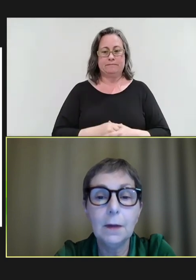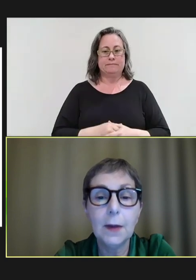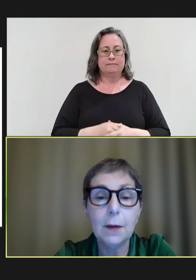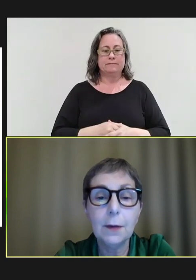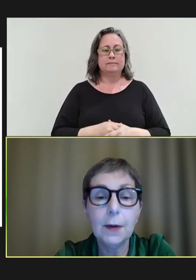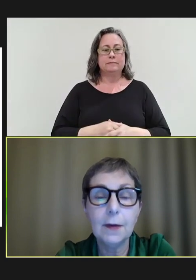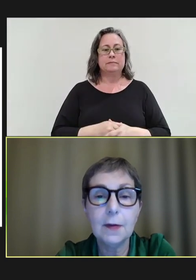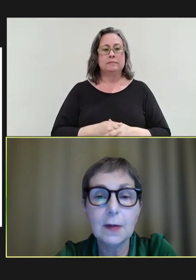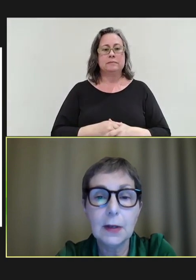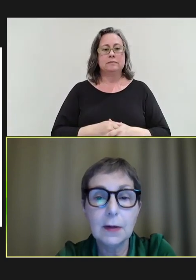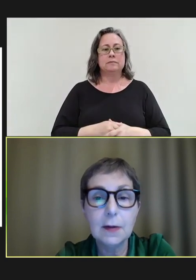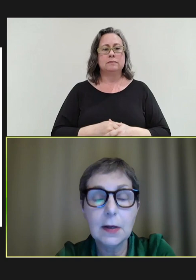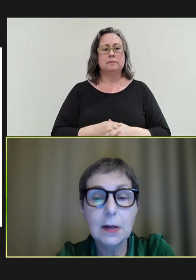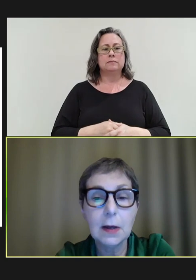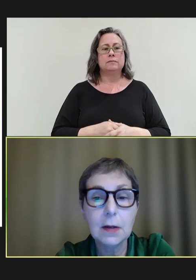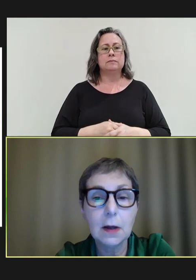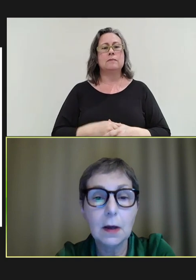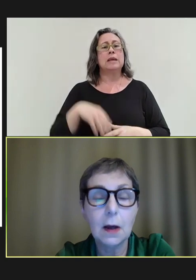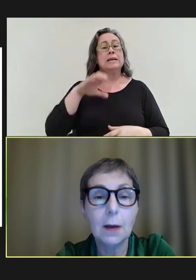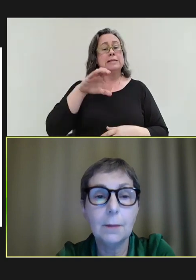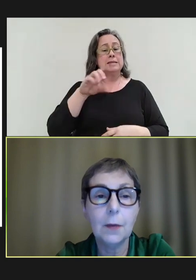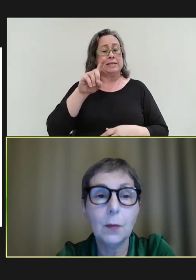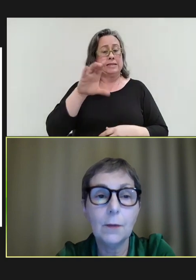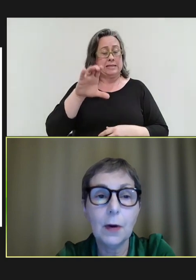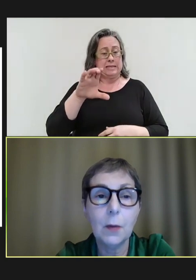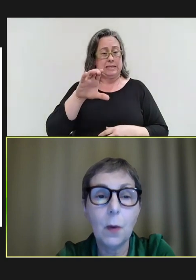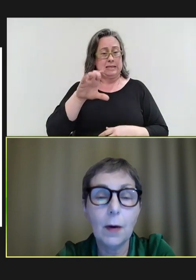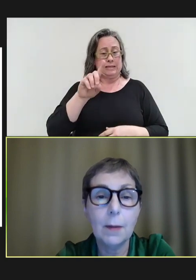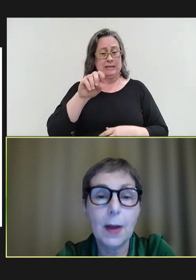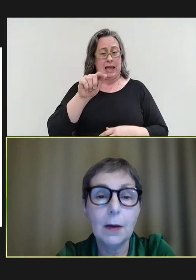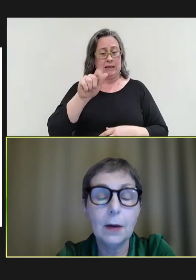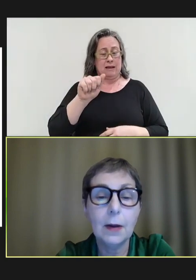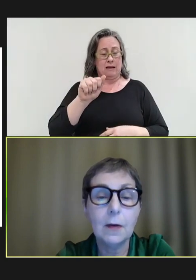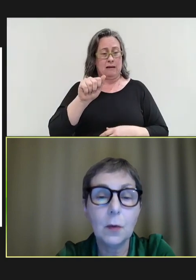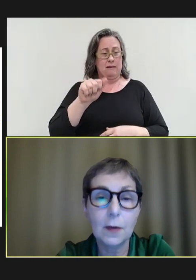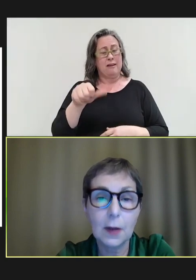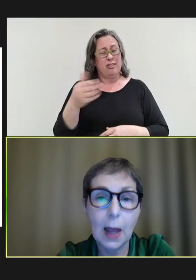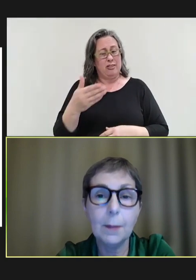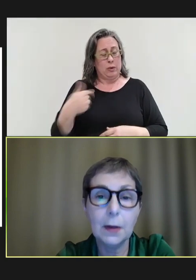The other thing, and these are CDC data that we're very worried about, is what's going to happen in